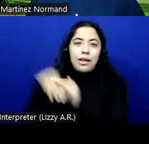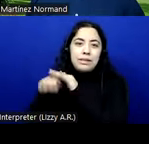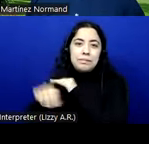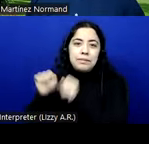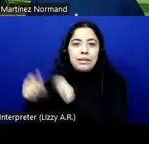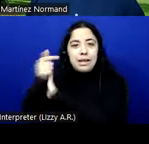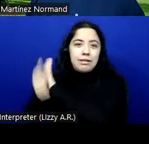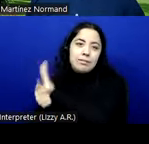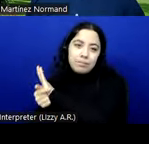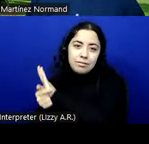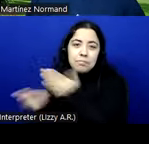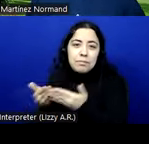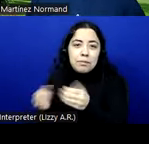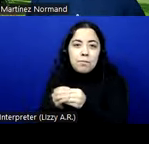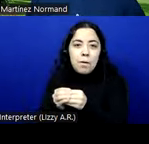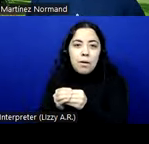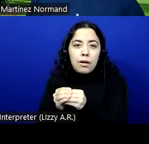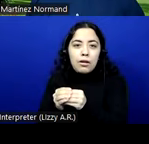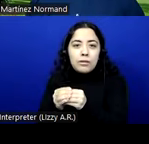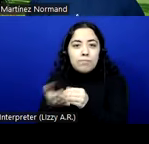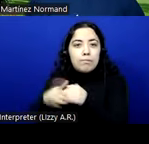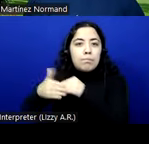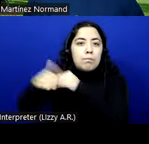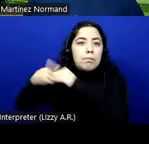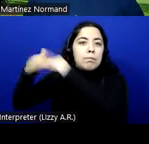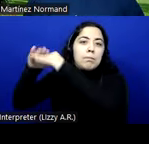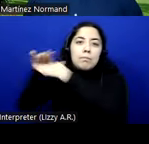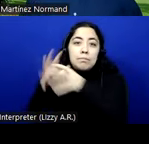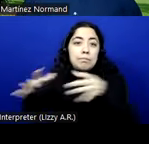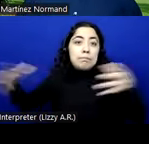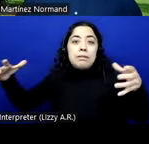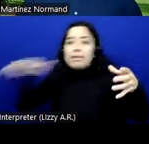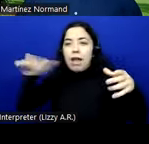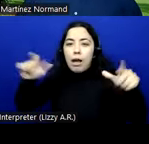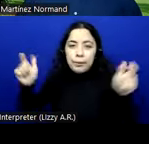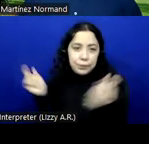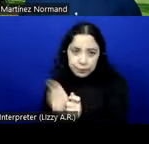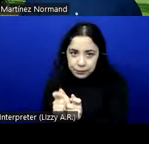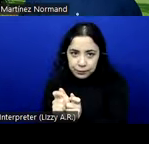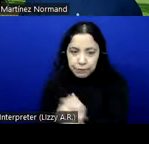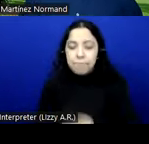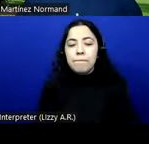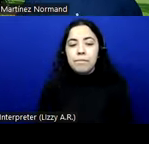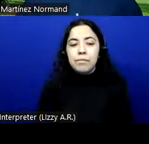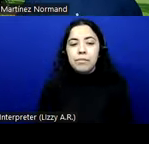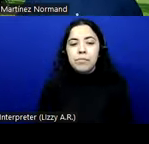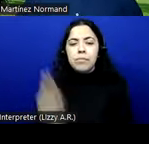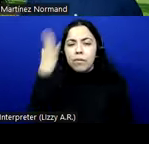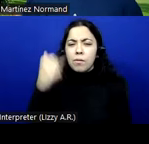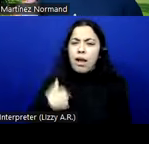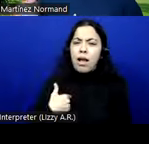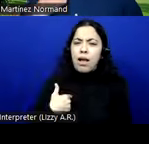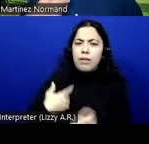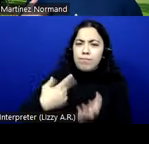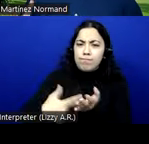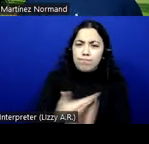going to get bigger, not smaller, over the years. The reason to speak about that is to clarify that